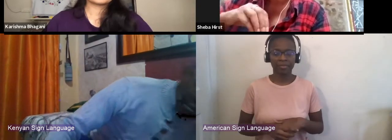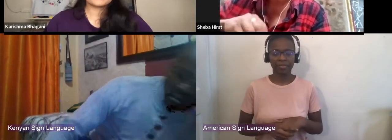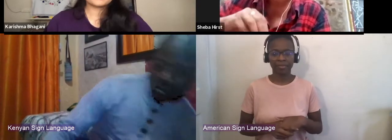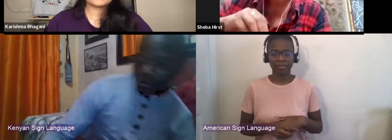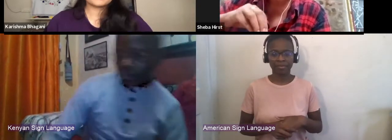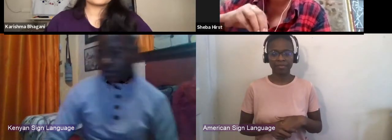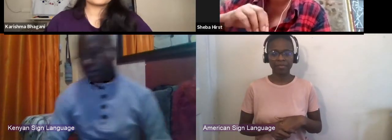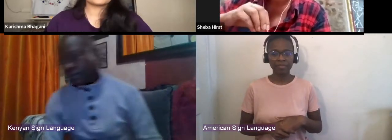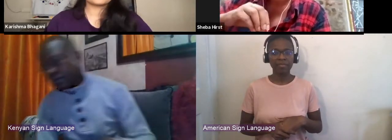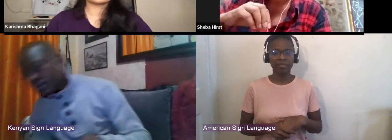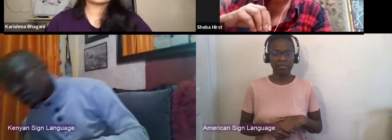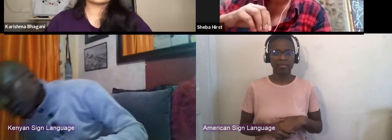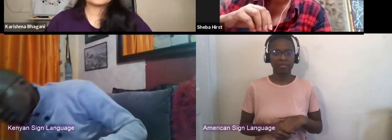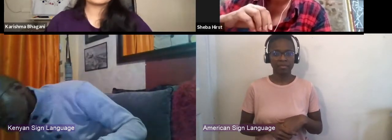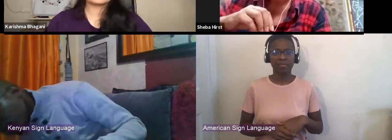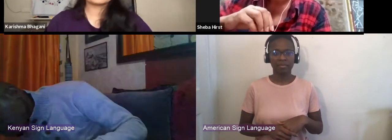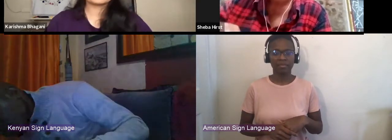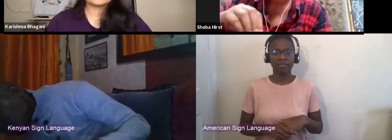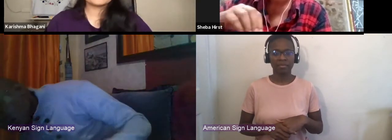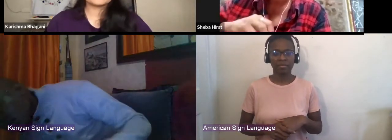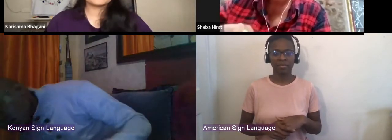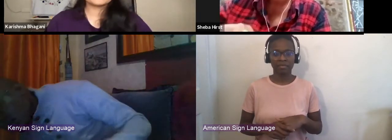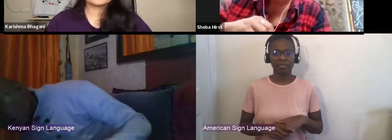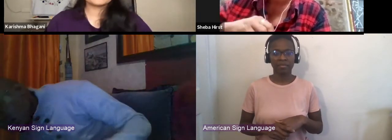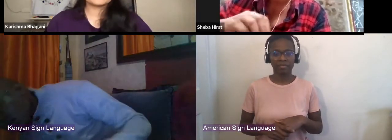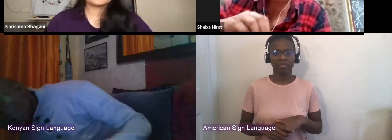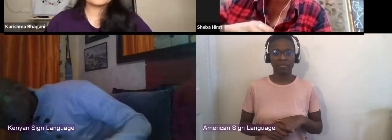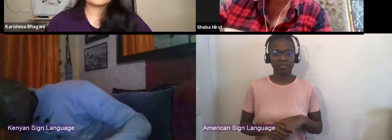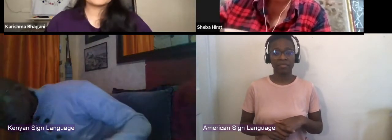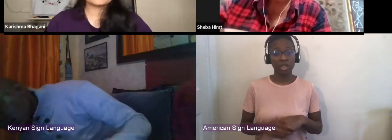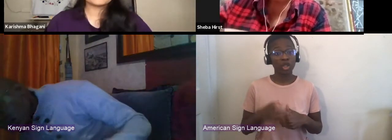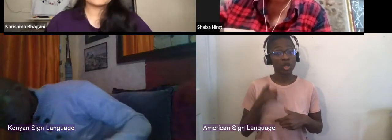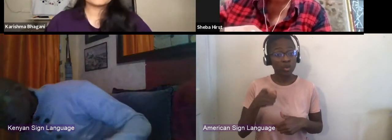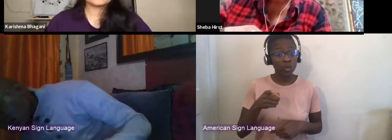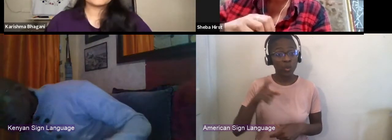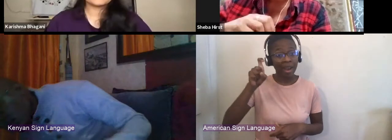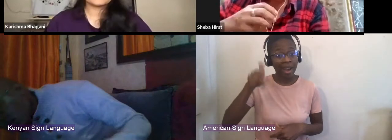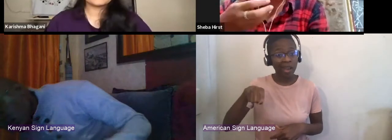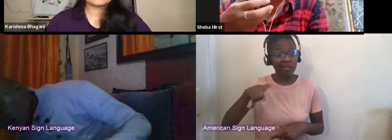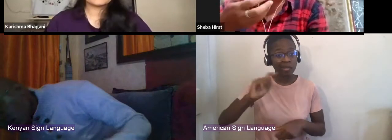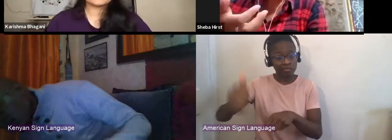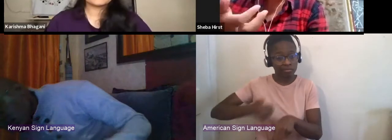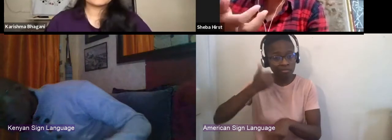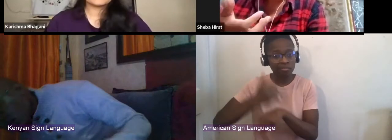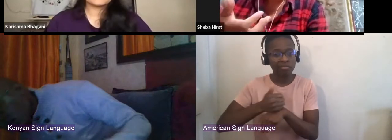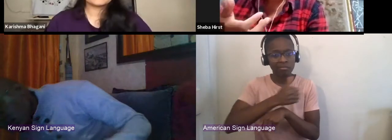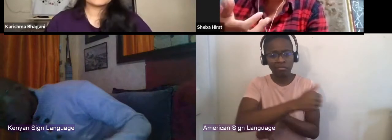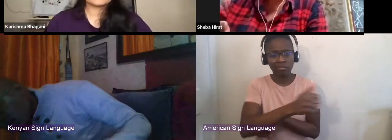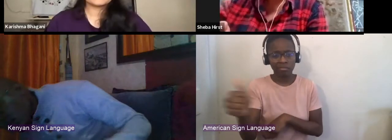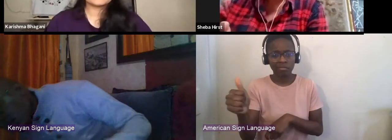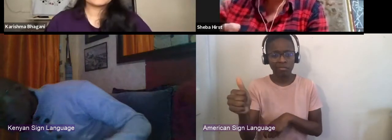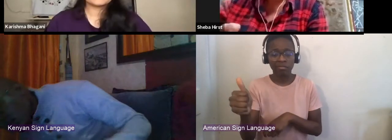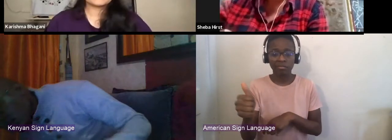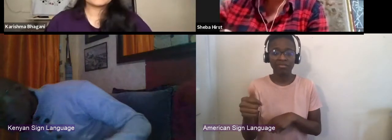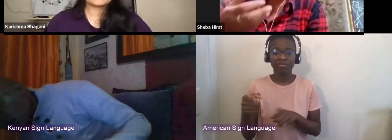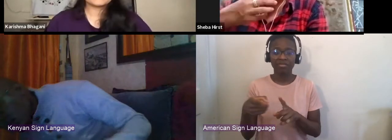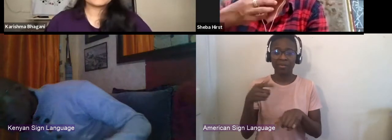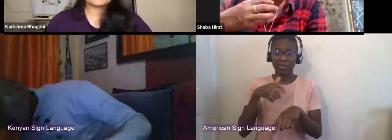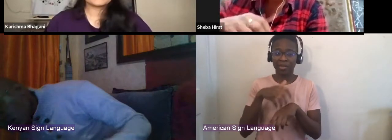you're having to make those things happen from scratch. I think I might have wanted myself